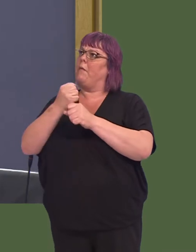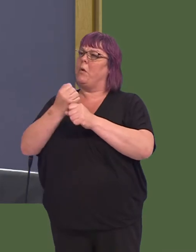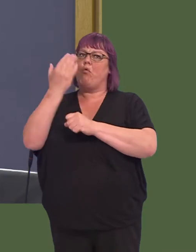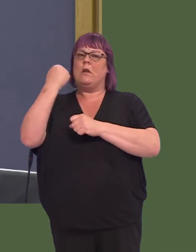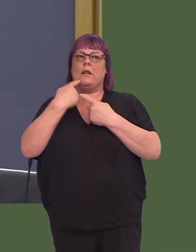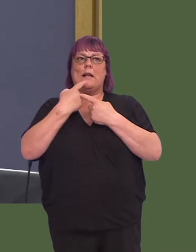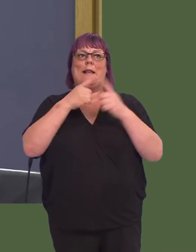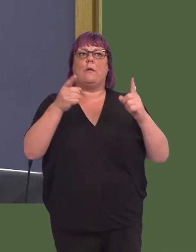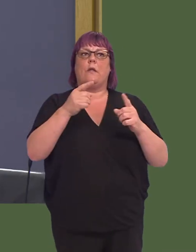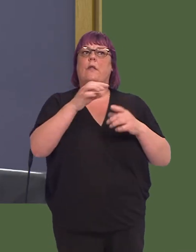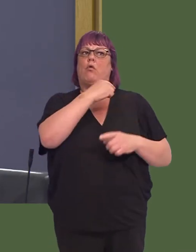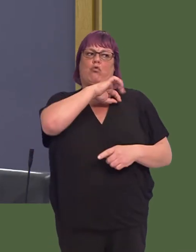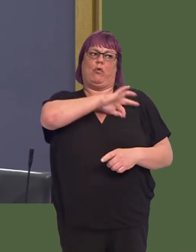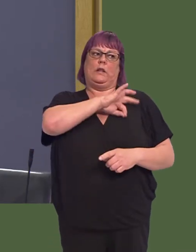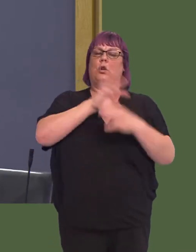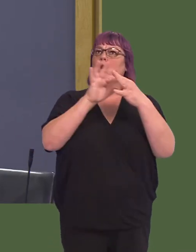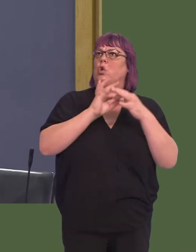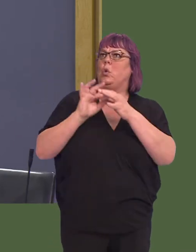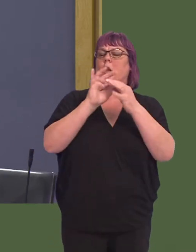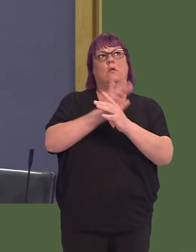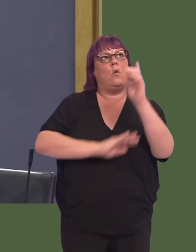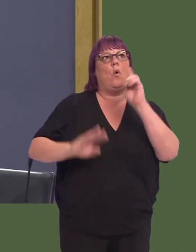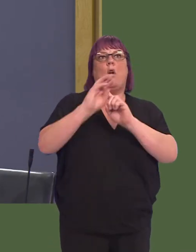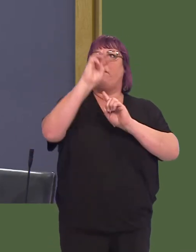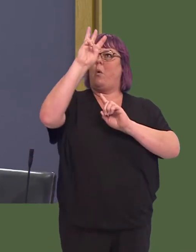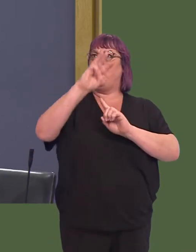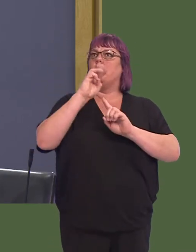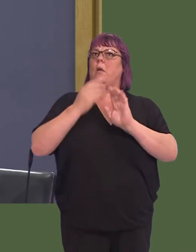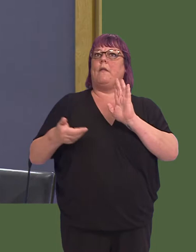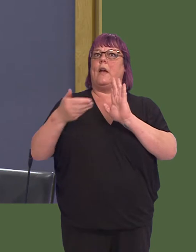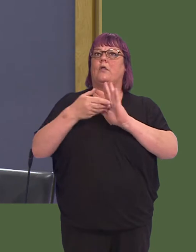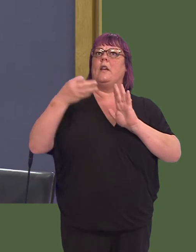recently announced that credit unions across Wales will receive additional funding, including